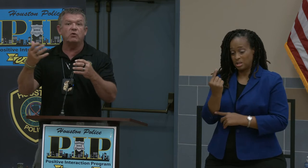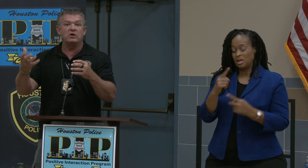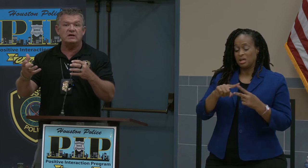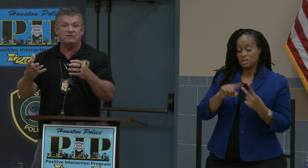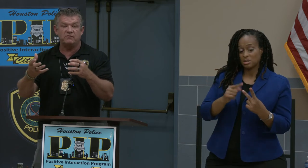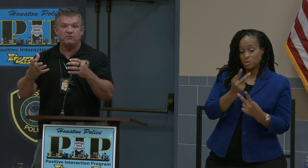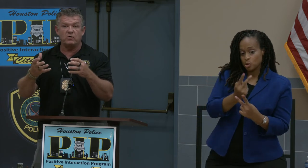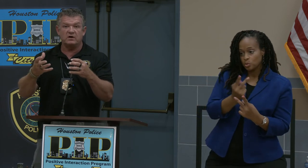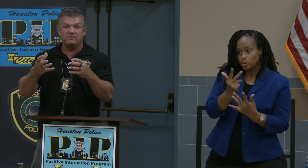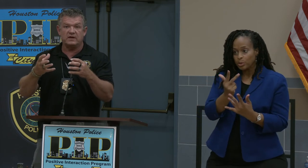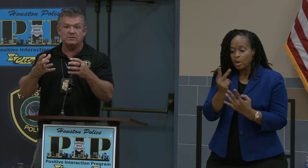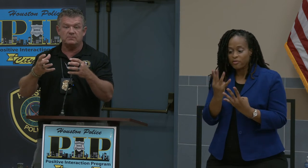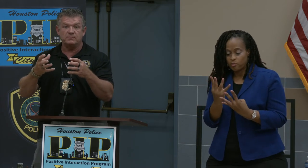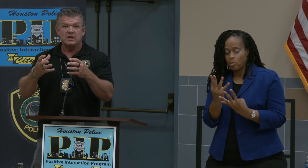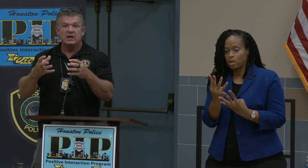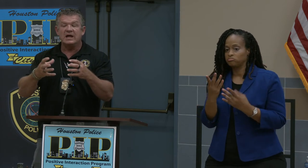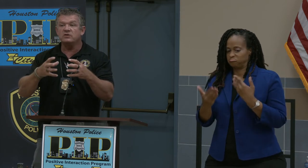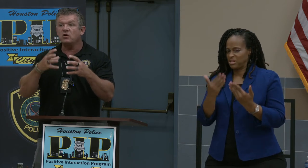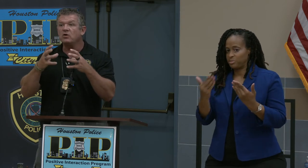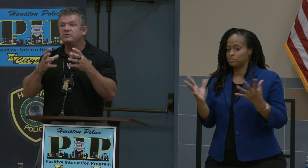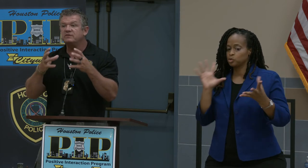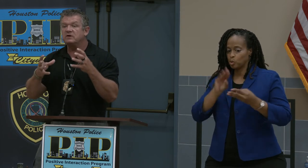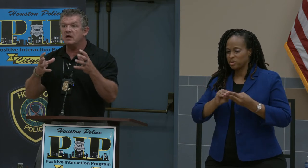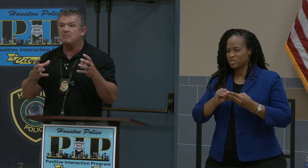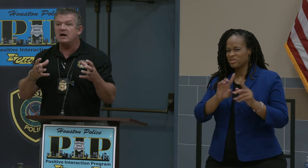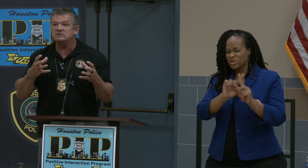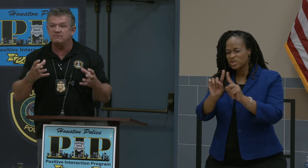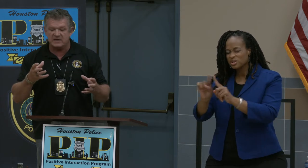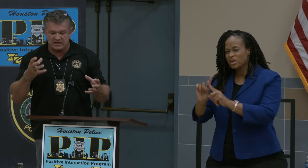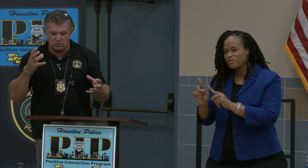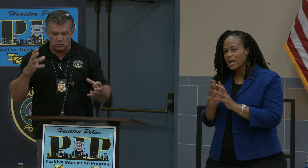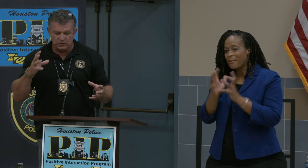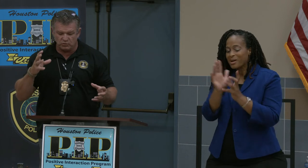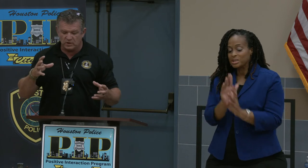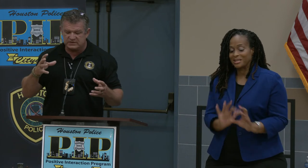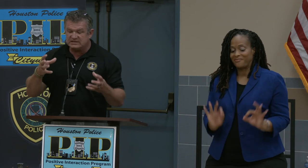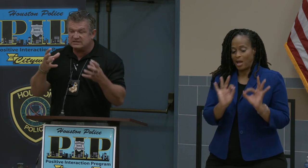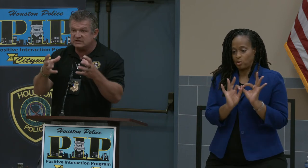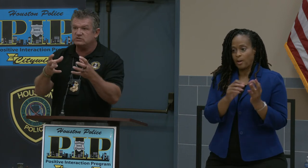or even four of them. And they are all different amounts of [INDISCERNIBLE]. What these things do